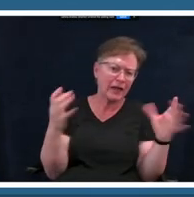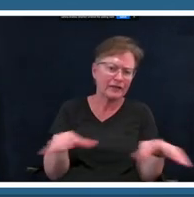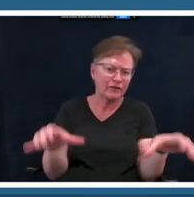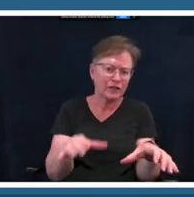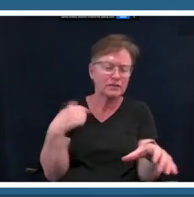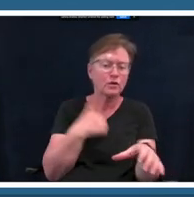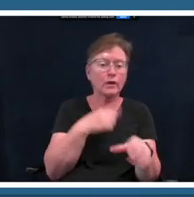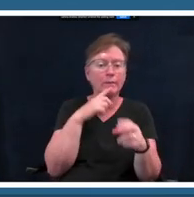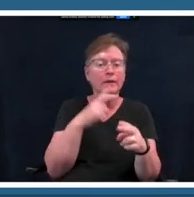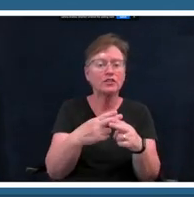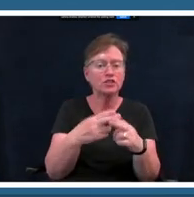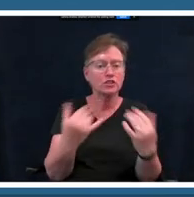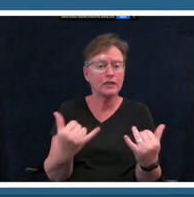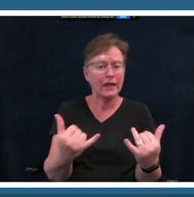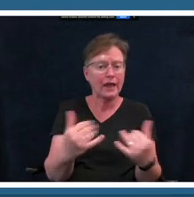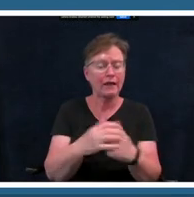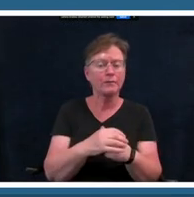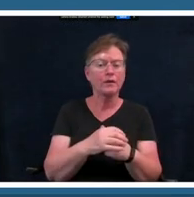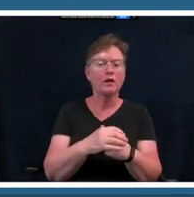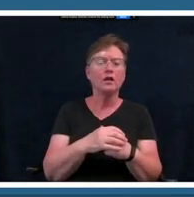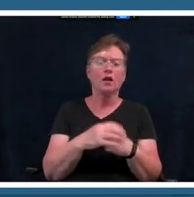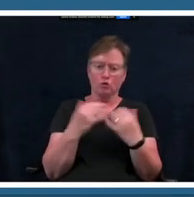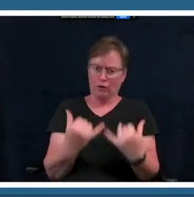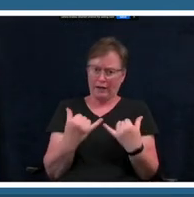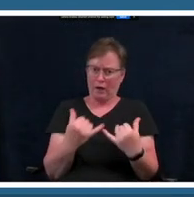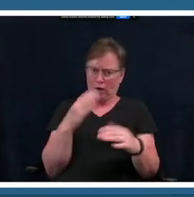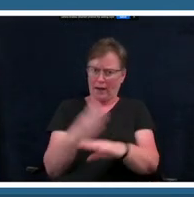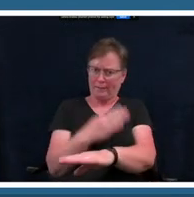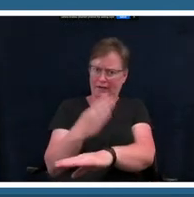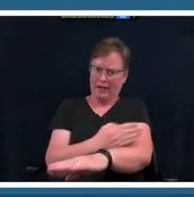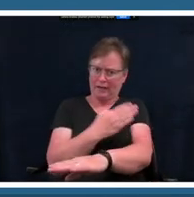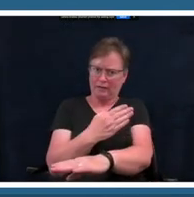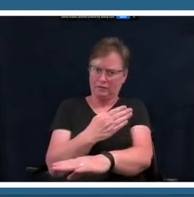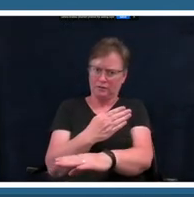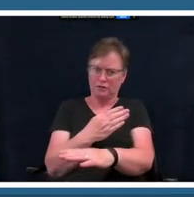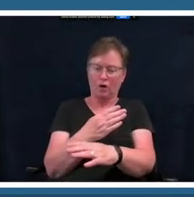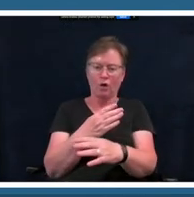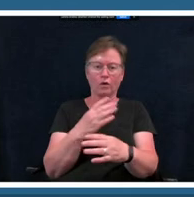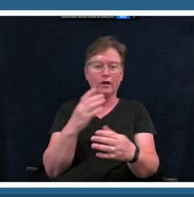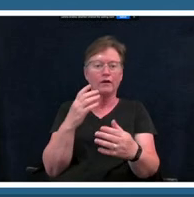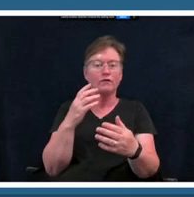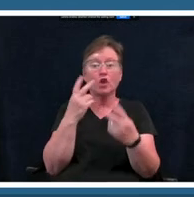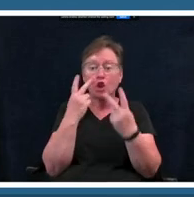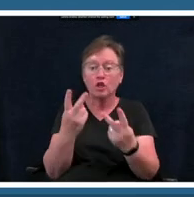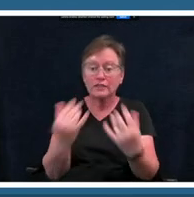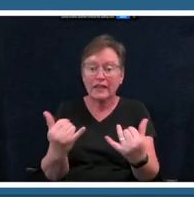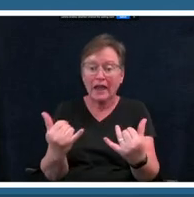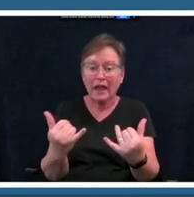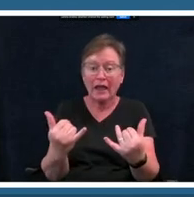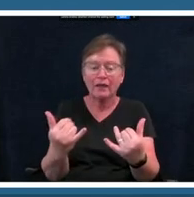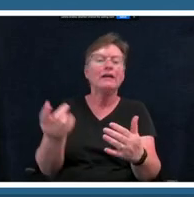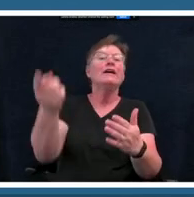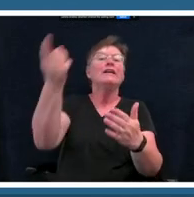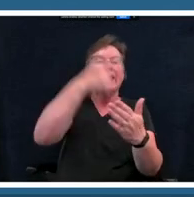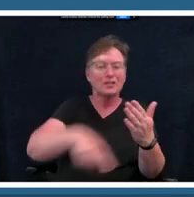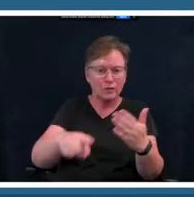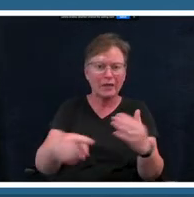currently in the process of being updated so check on it today and then check on it in like a week and there